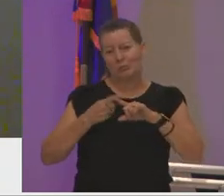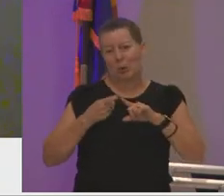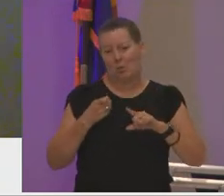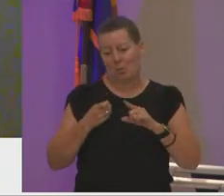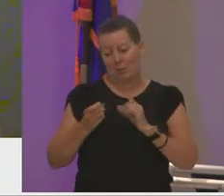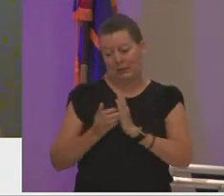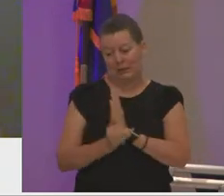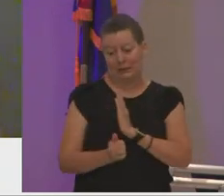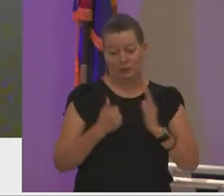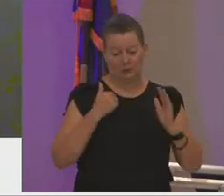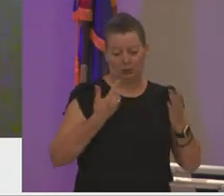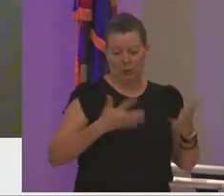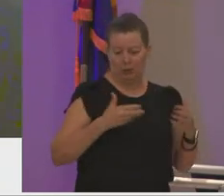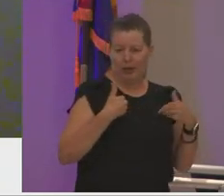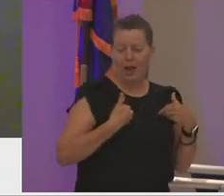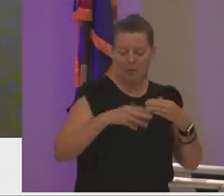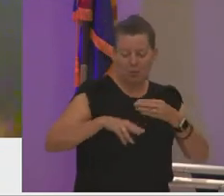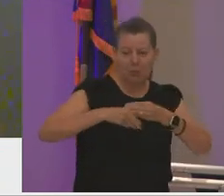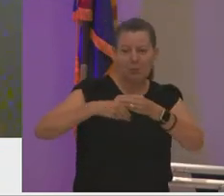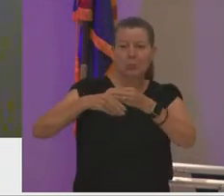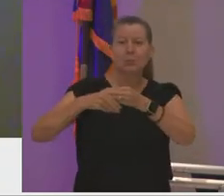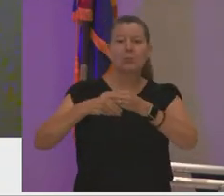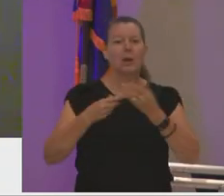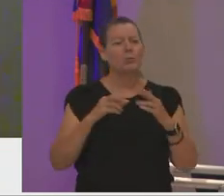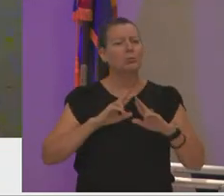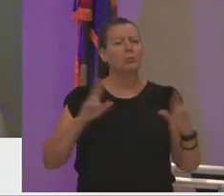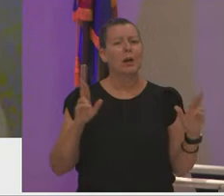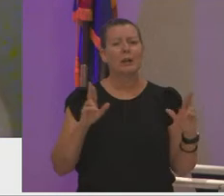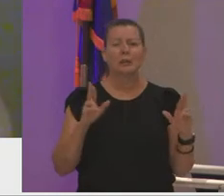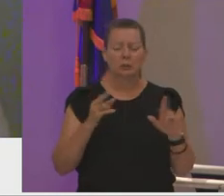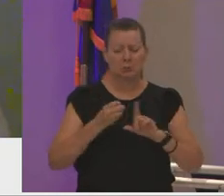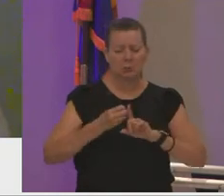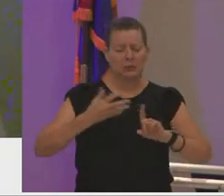i was able to experiment and explore and expand in ways i didn't even know were possible